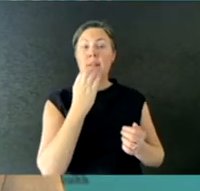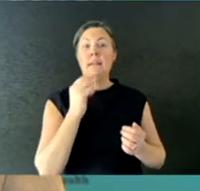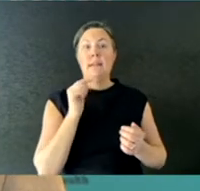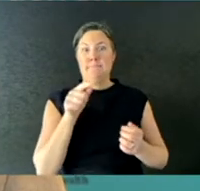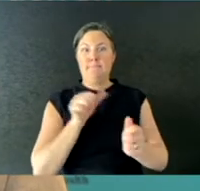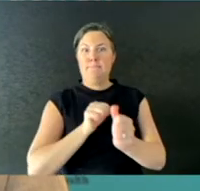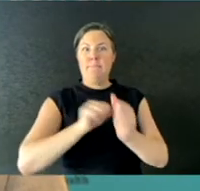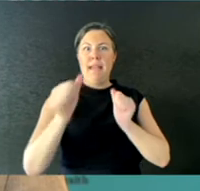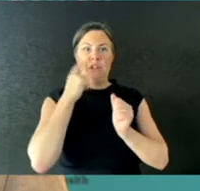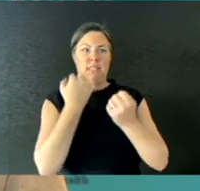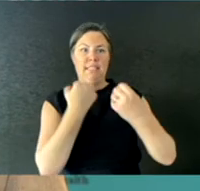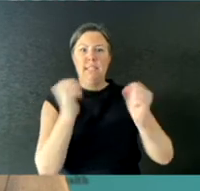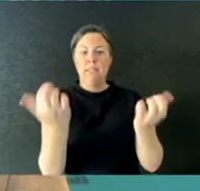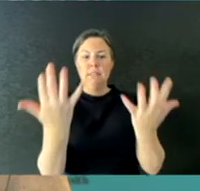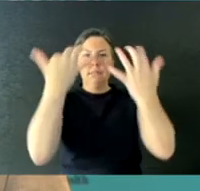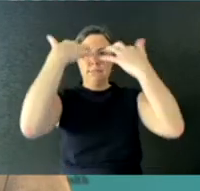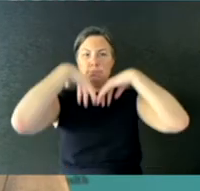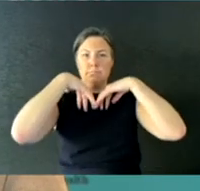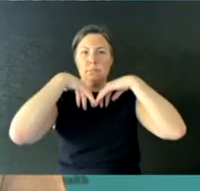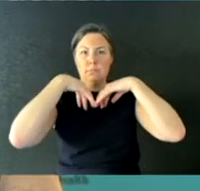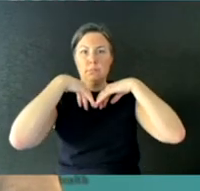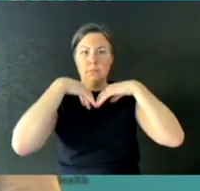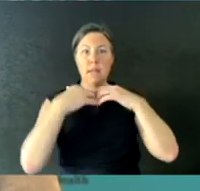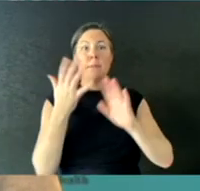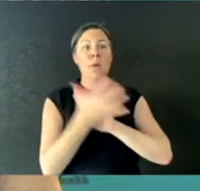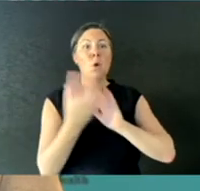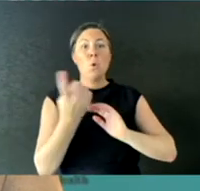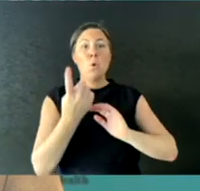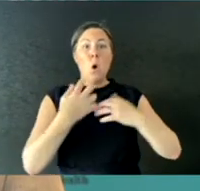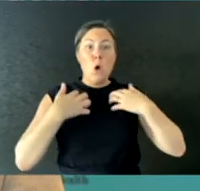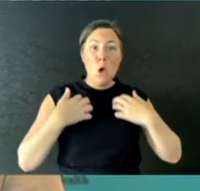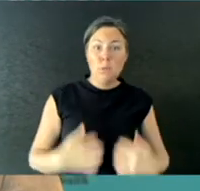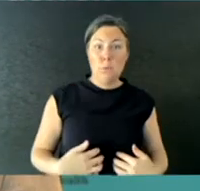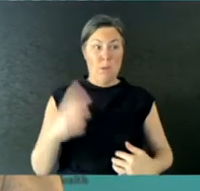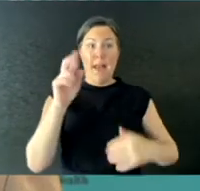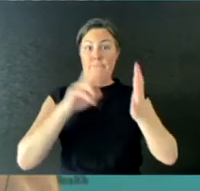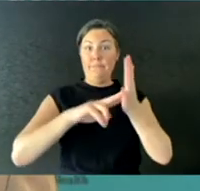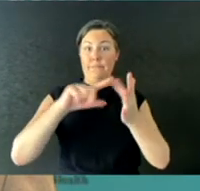such that any patient within a hospital in Victoria at the moment, either suspected the